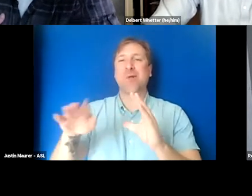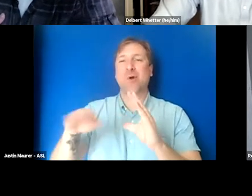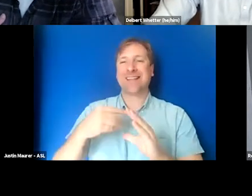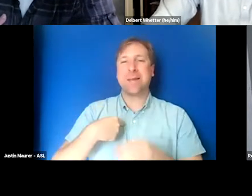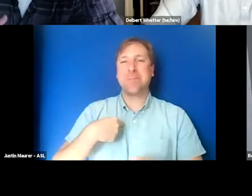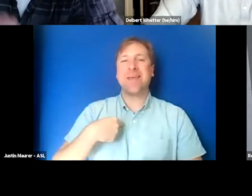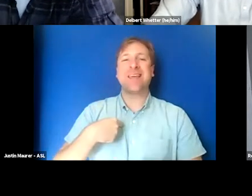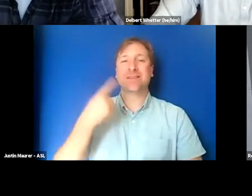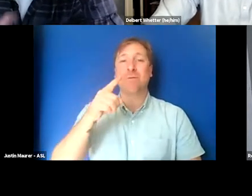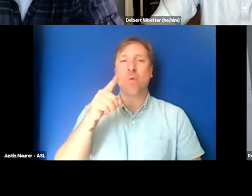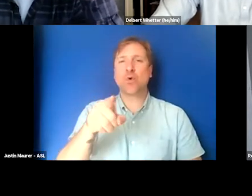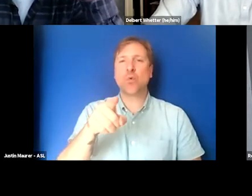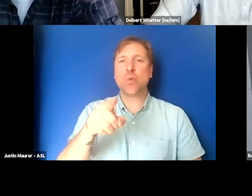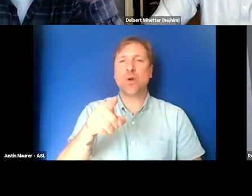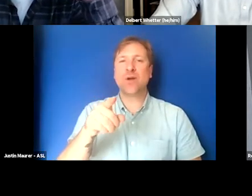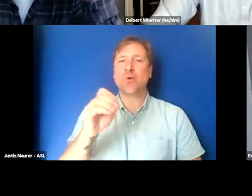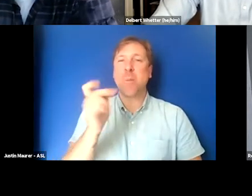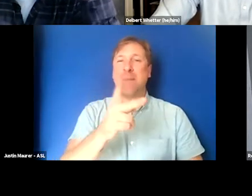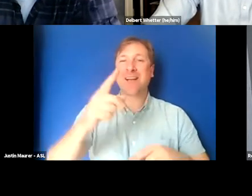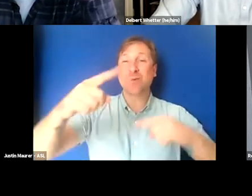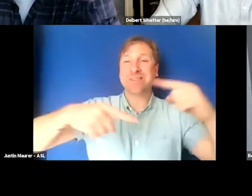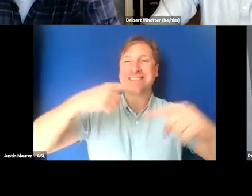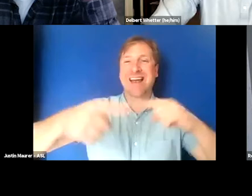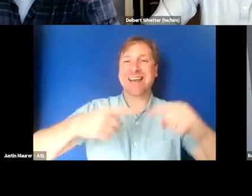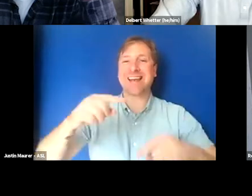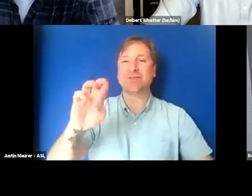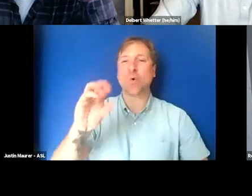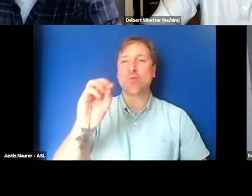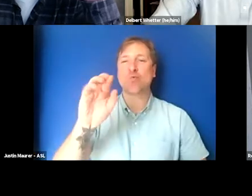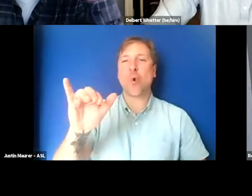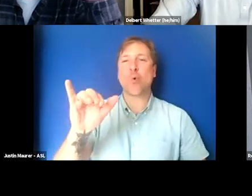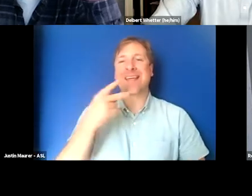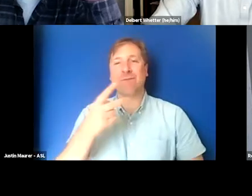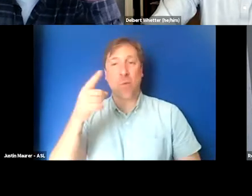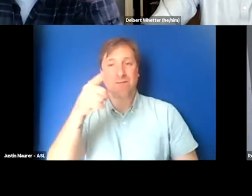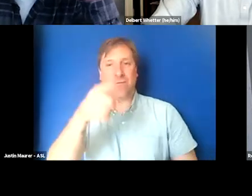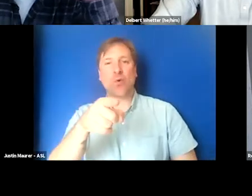is for you to return to signing so that Rorri can voice for you.